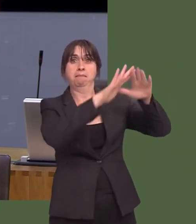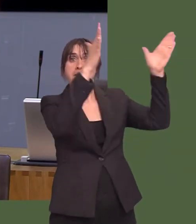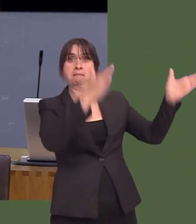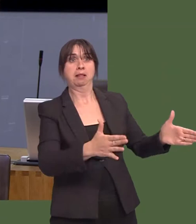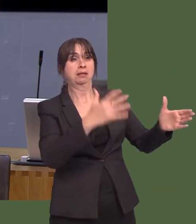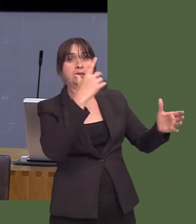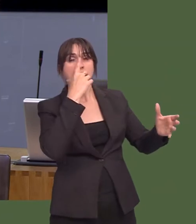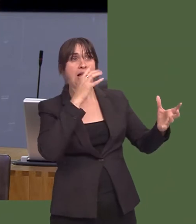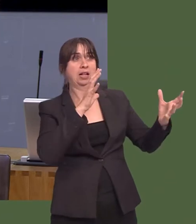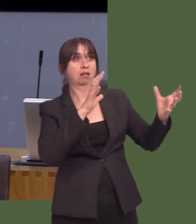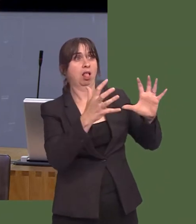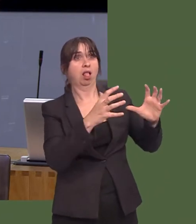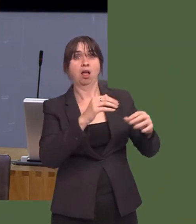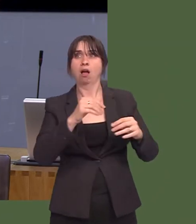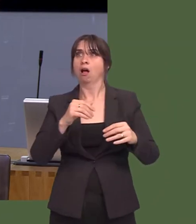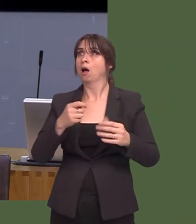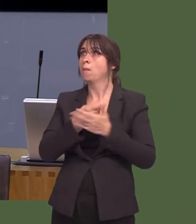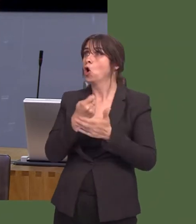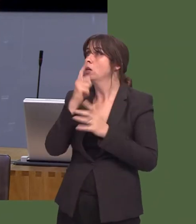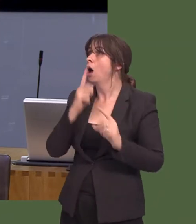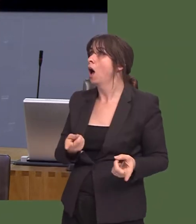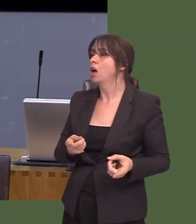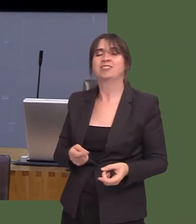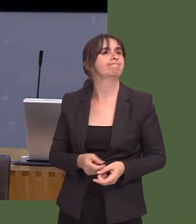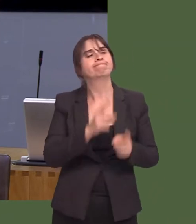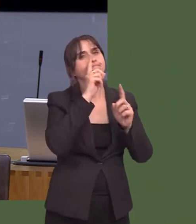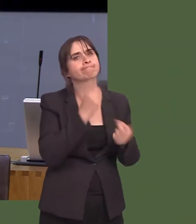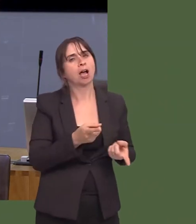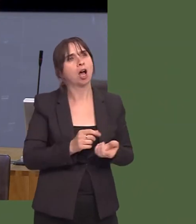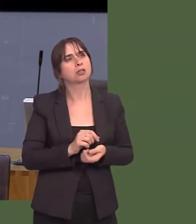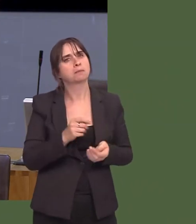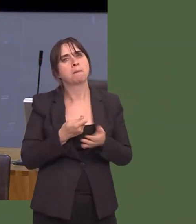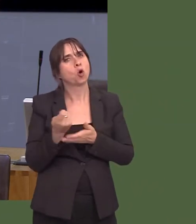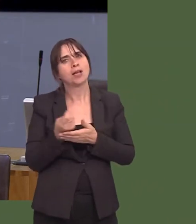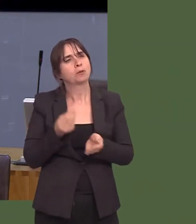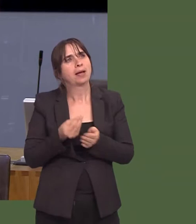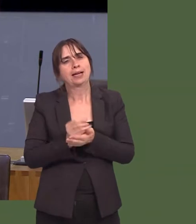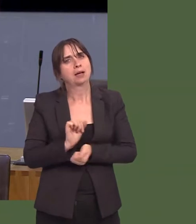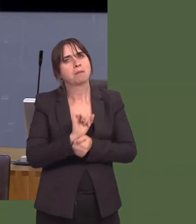Yn sgÓl y difrod maeír planhigyn yma yn gallu ei achosi, beth, ar y cyfan, yw strategaeth